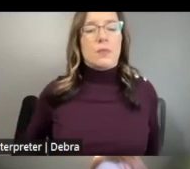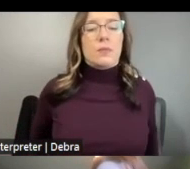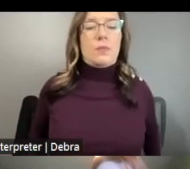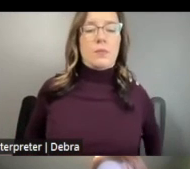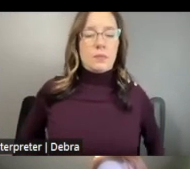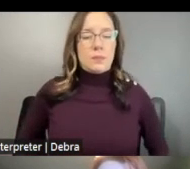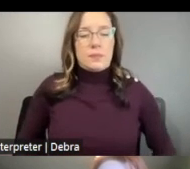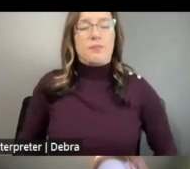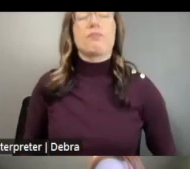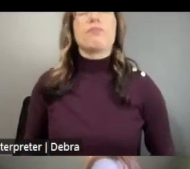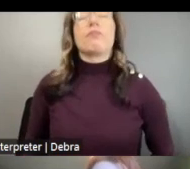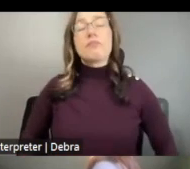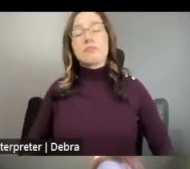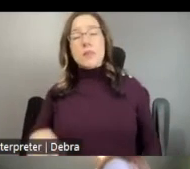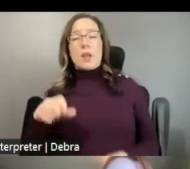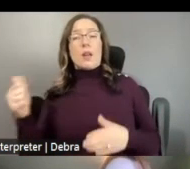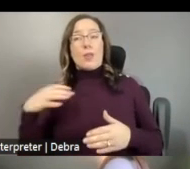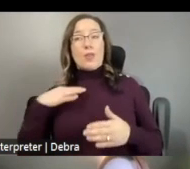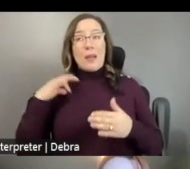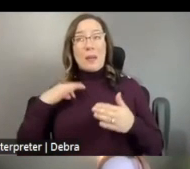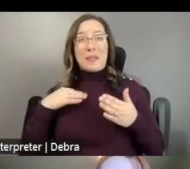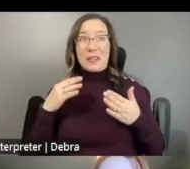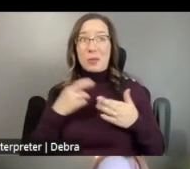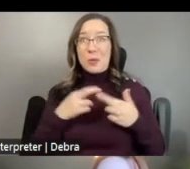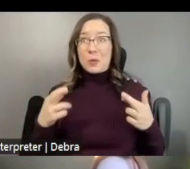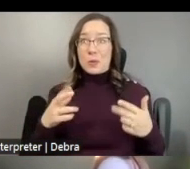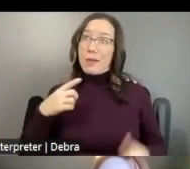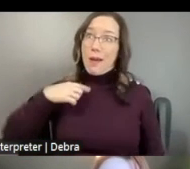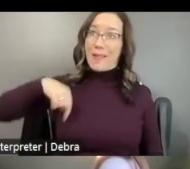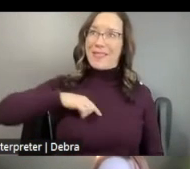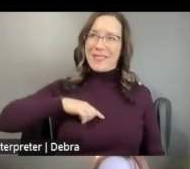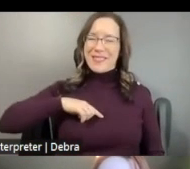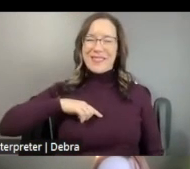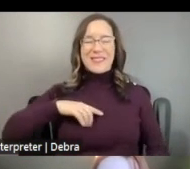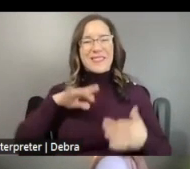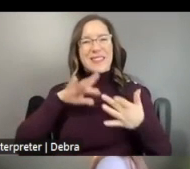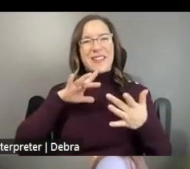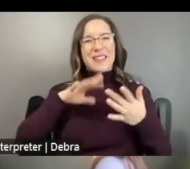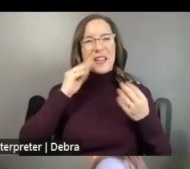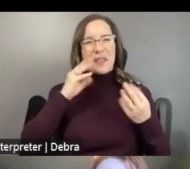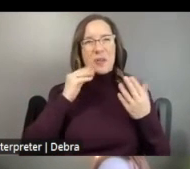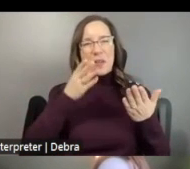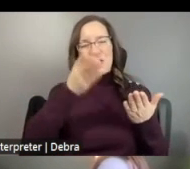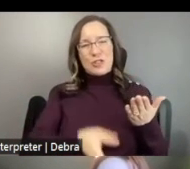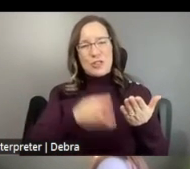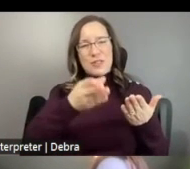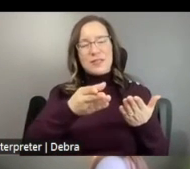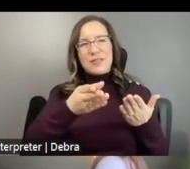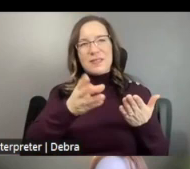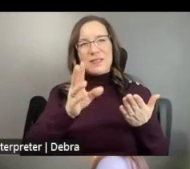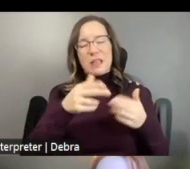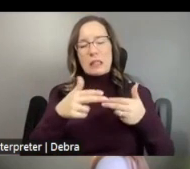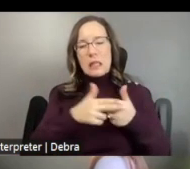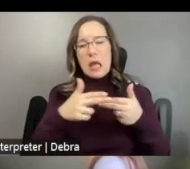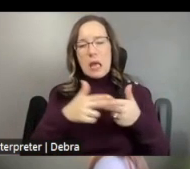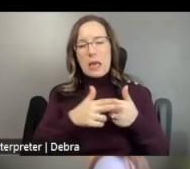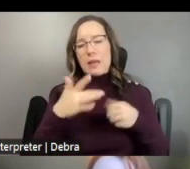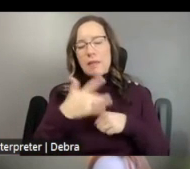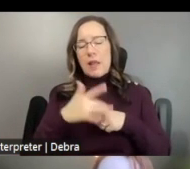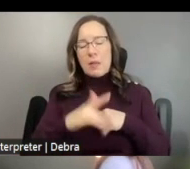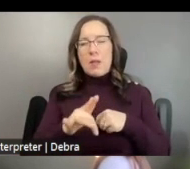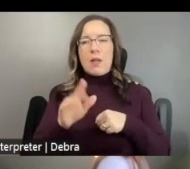APPLICANT RESOURCES. SO OUR CONTACT INFORMATION IS ON THIS SLIDE AND AVAILABLE ON OUR WEBSITE.